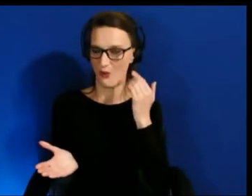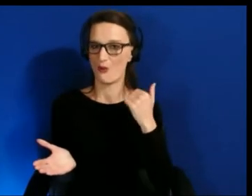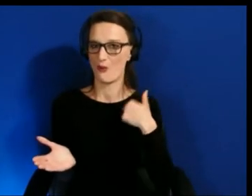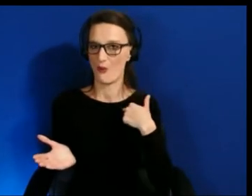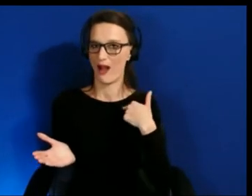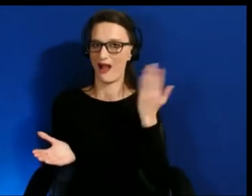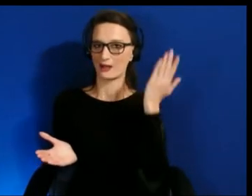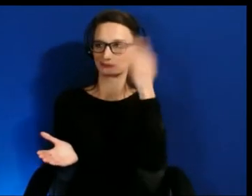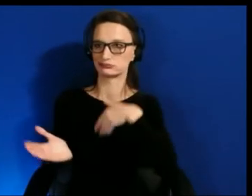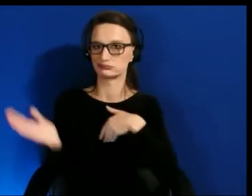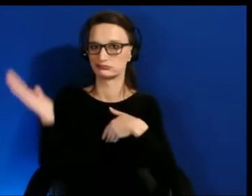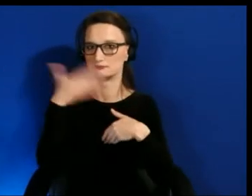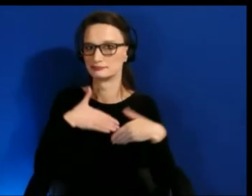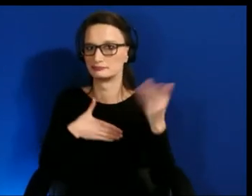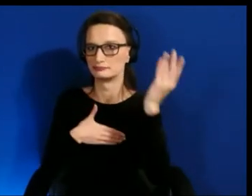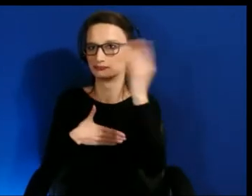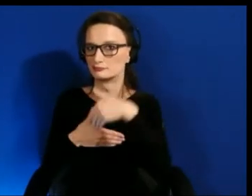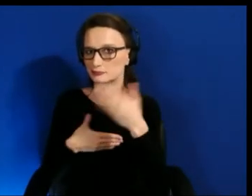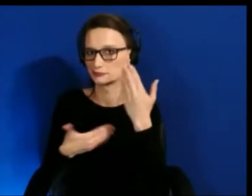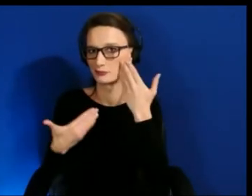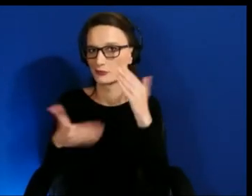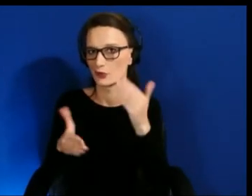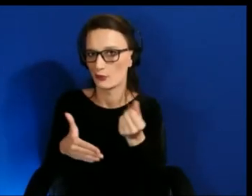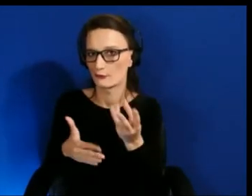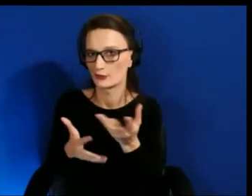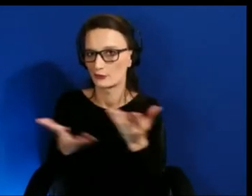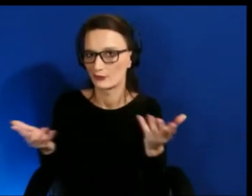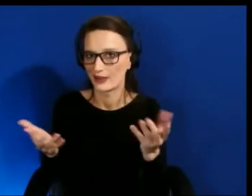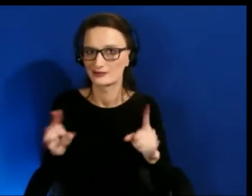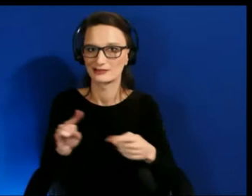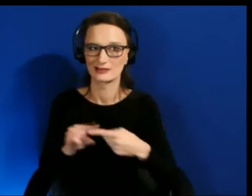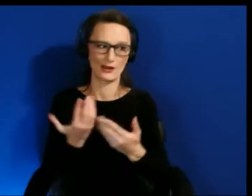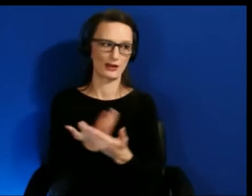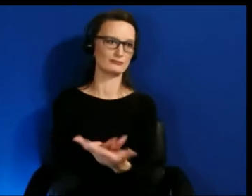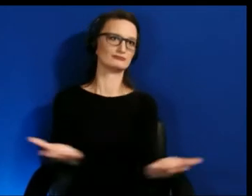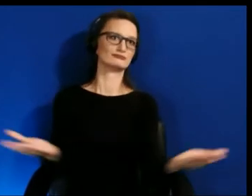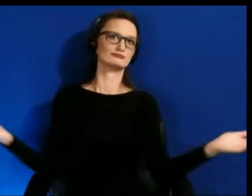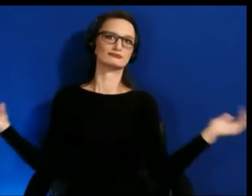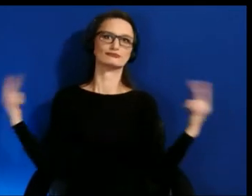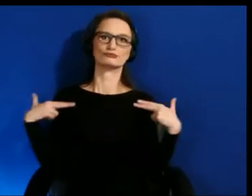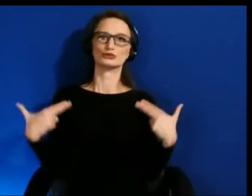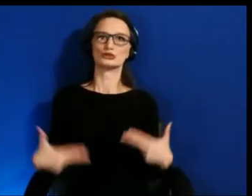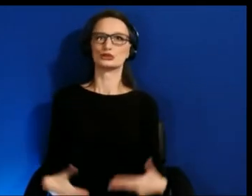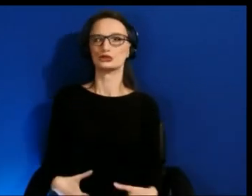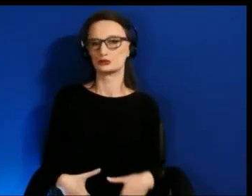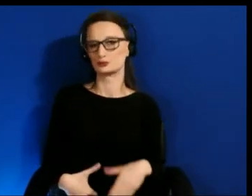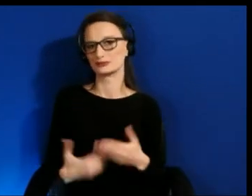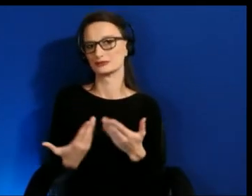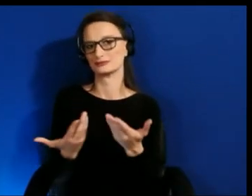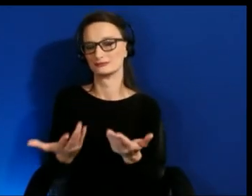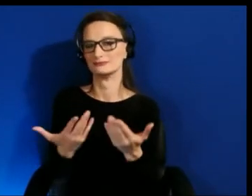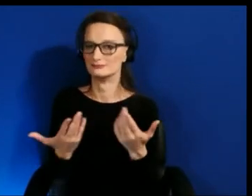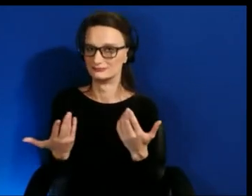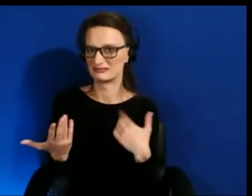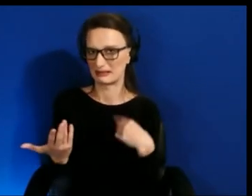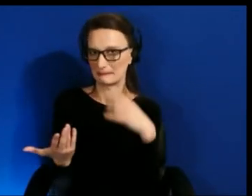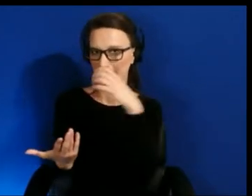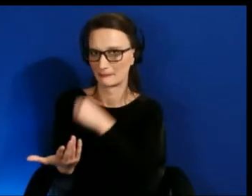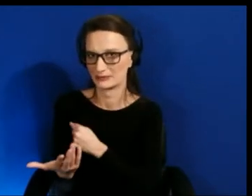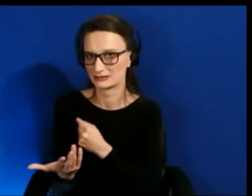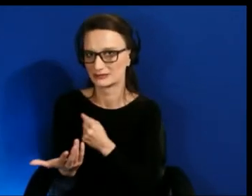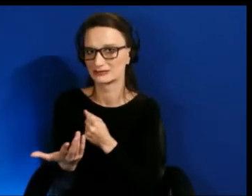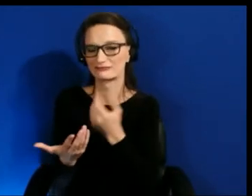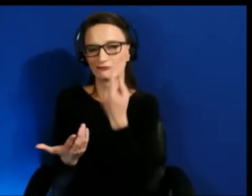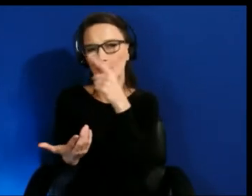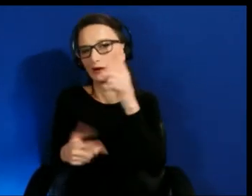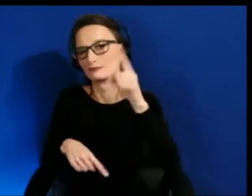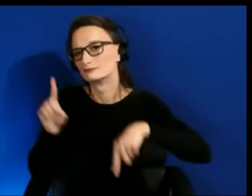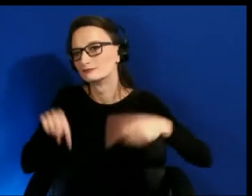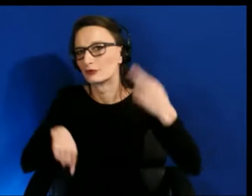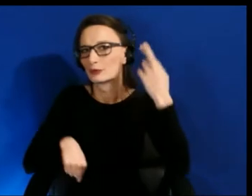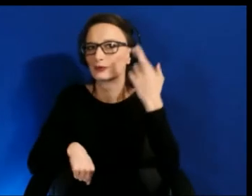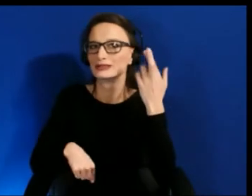of the broad spectrum of humanity that I miss out on and for varying reasons, just -- in